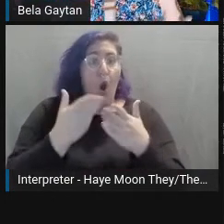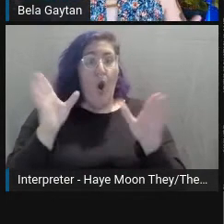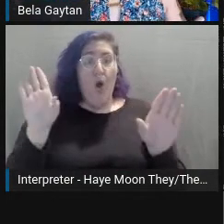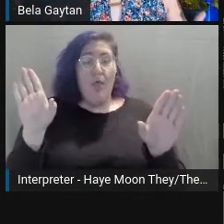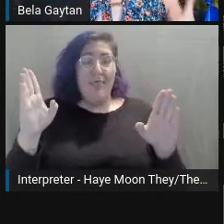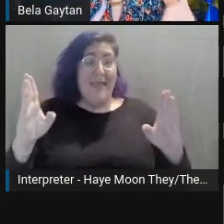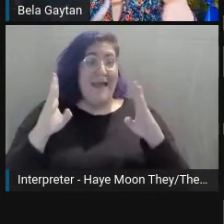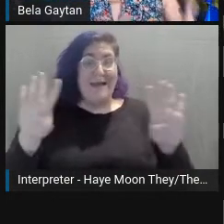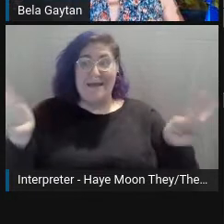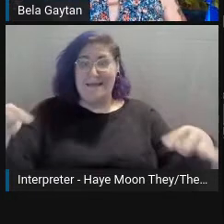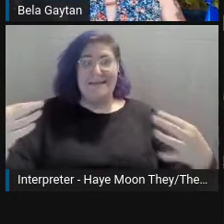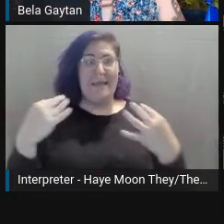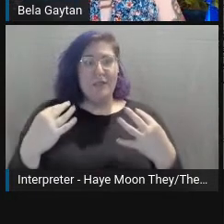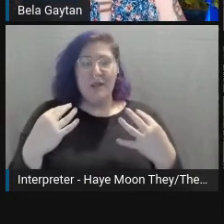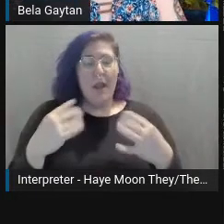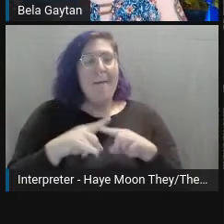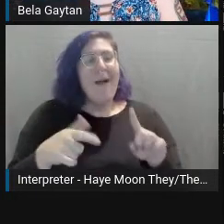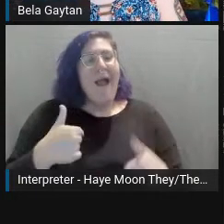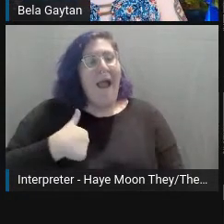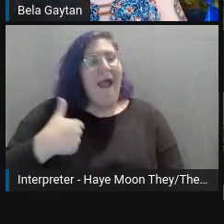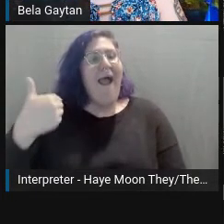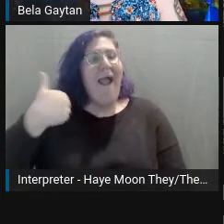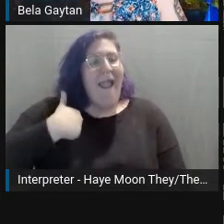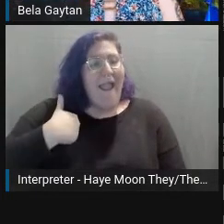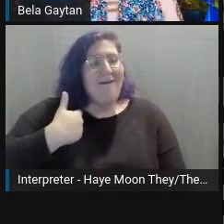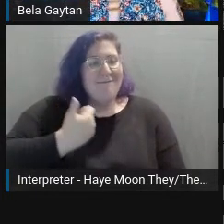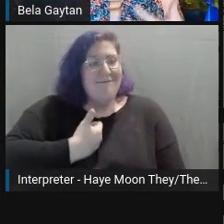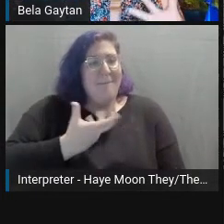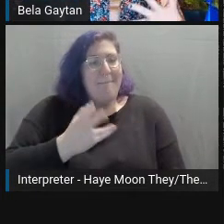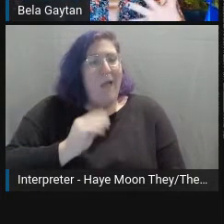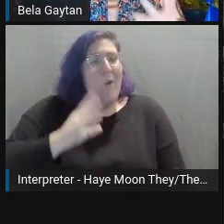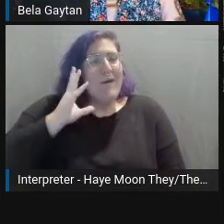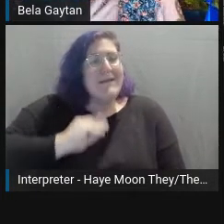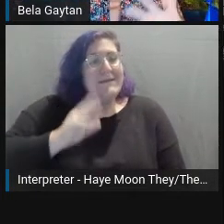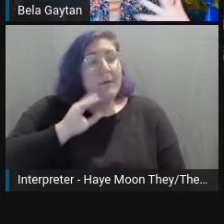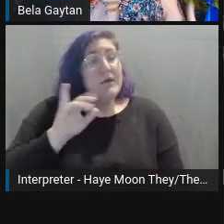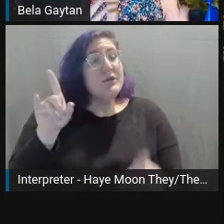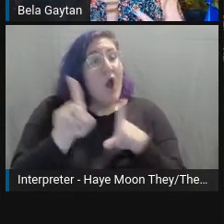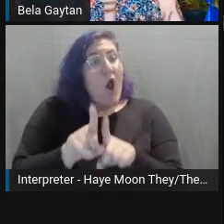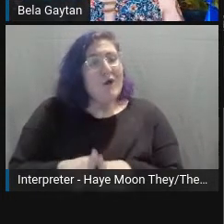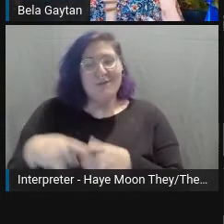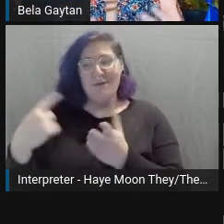I'm always talking to others that are disabled and have experience